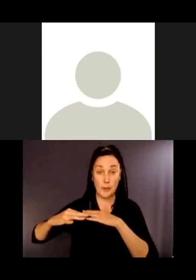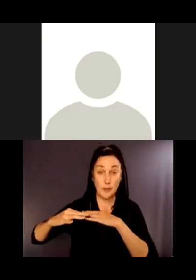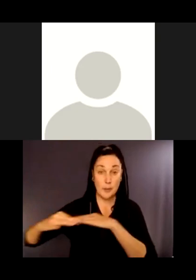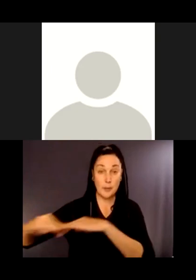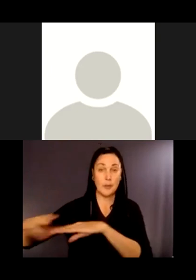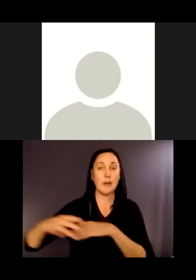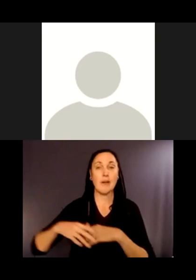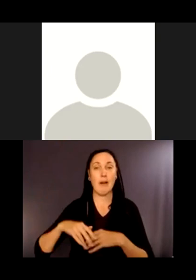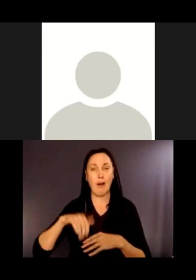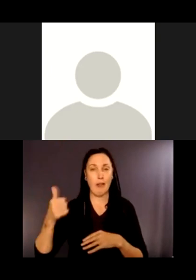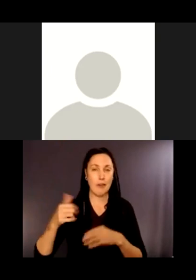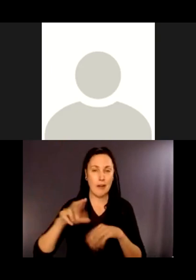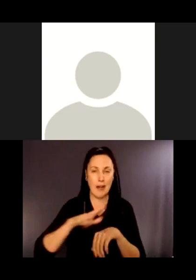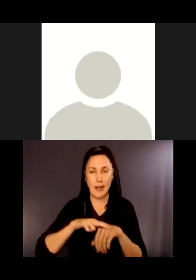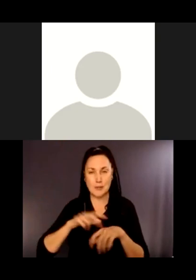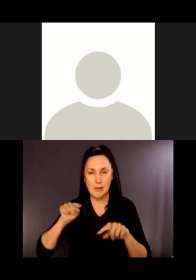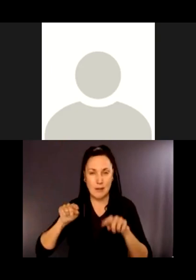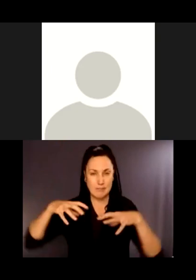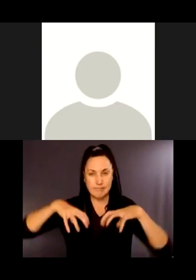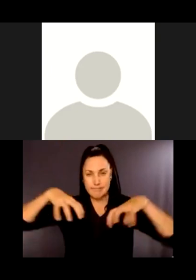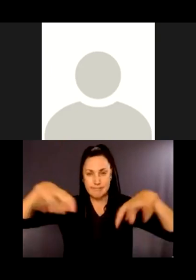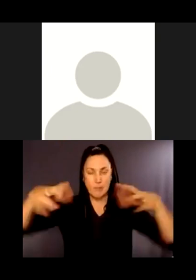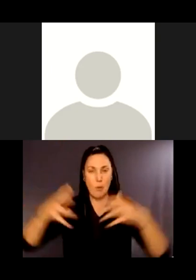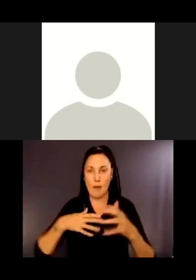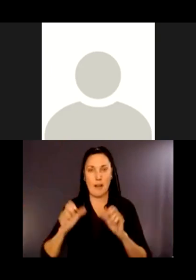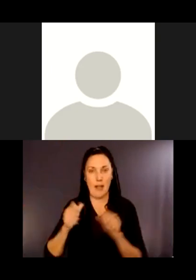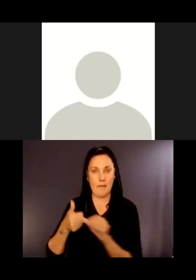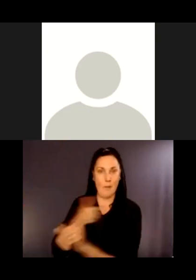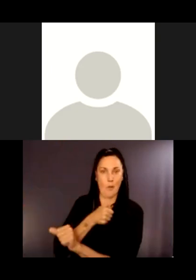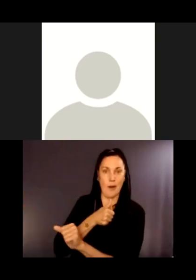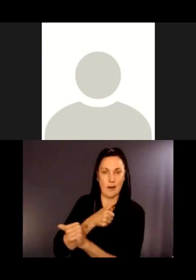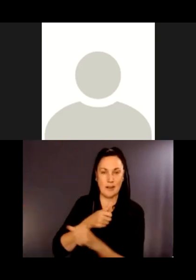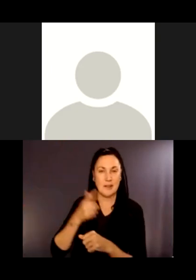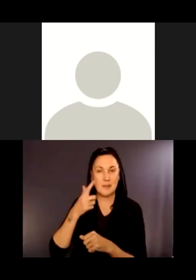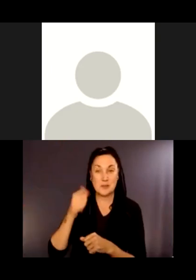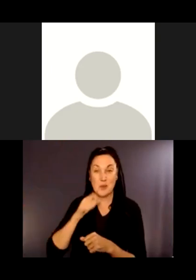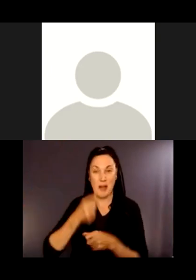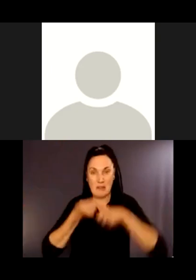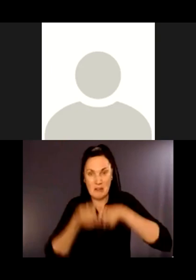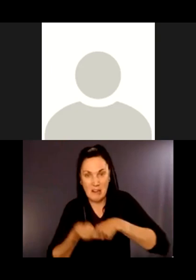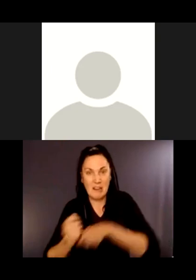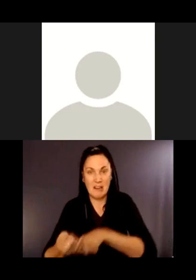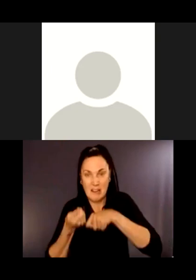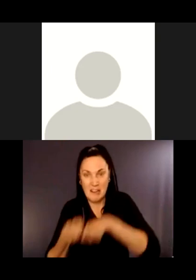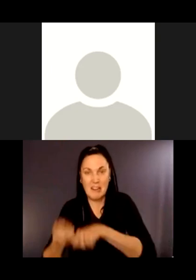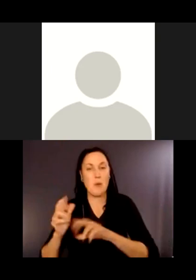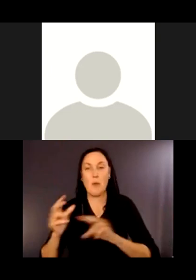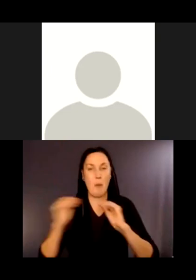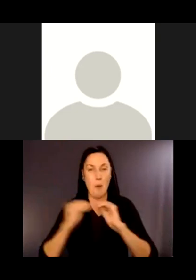when this pipe was first installed. This image shows a side view of the hillside above Coal Creek